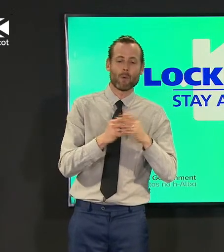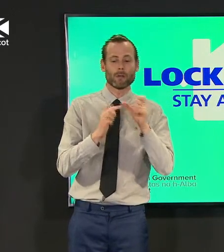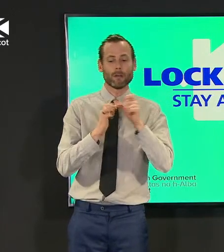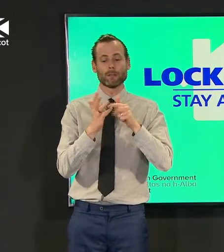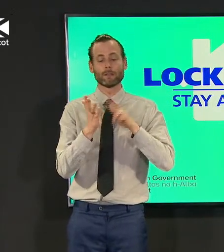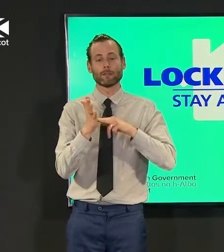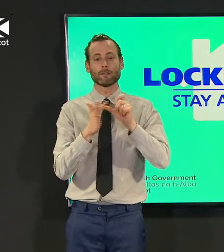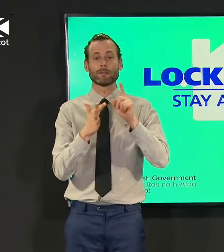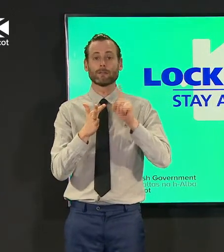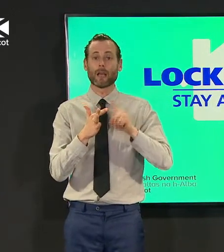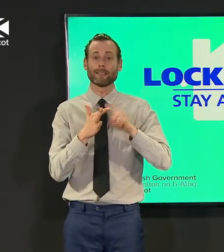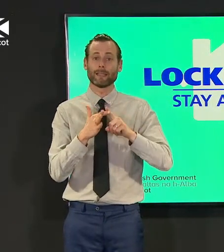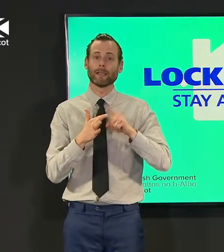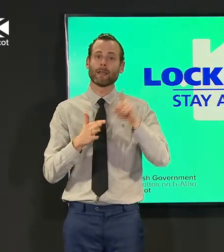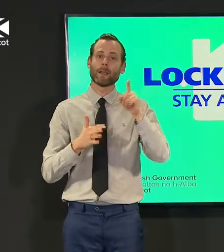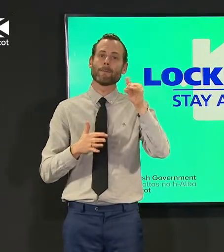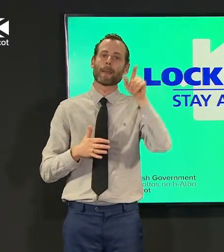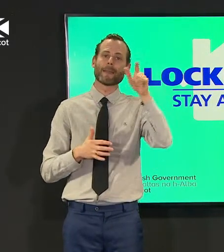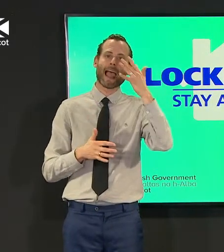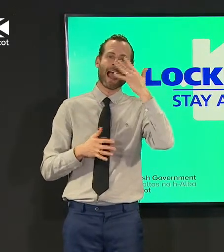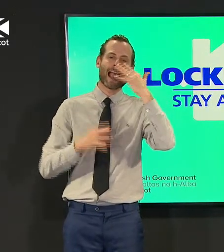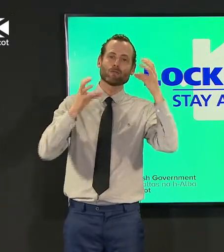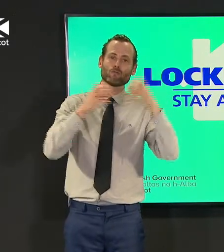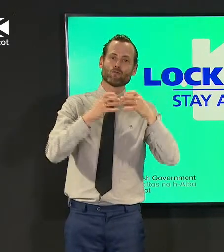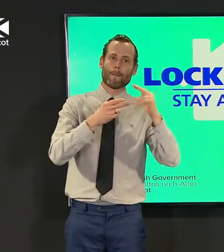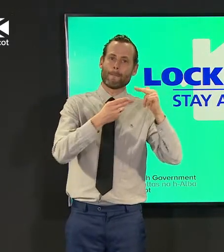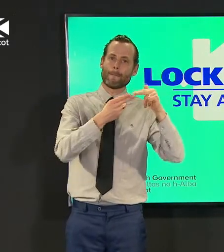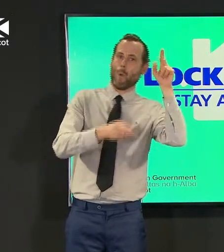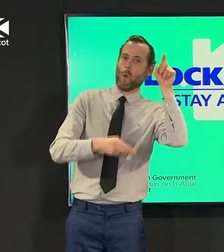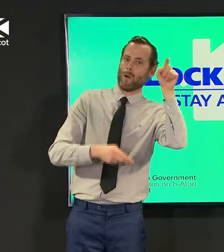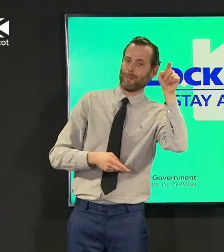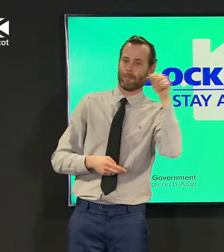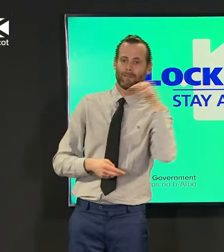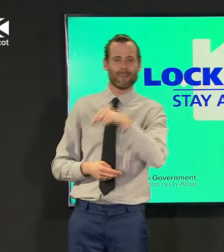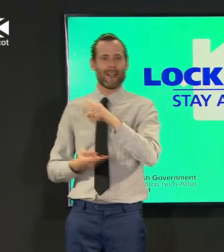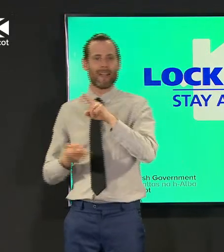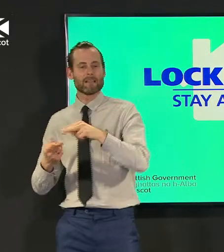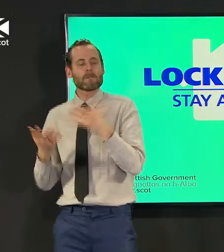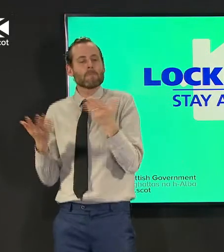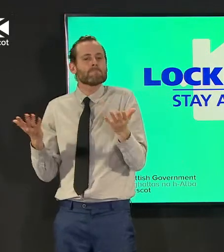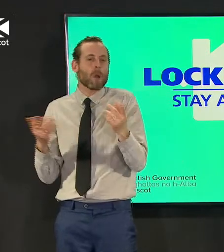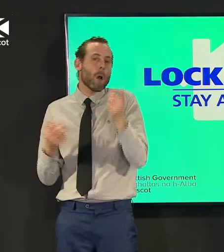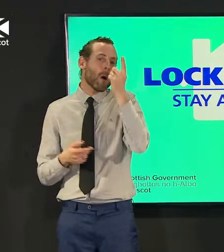where we might see a different uh picture so we'll have a look at that and and get back